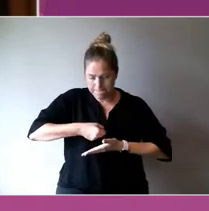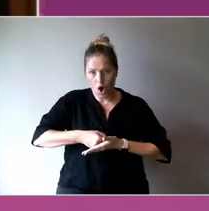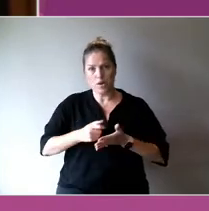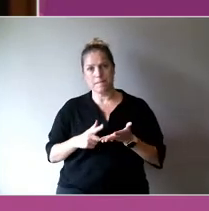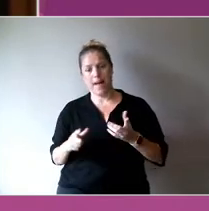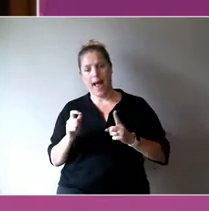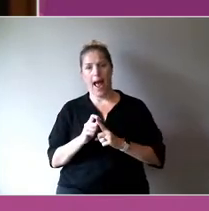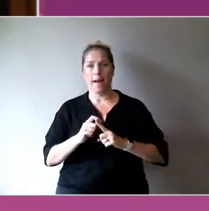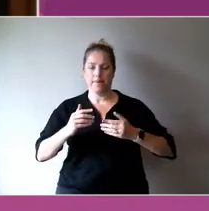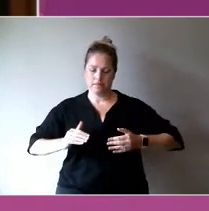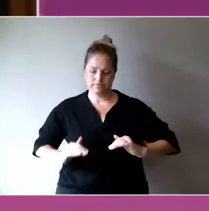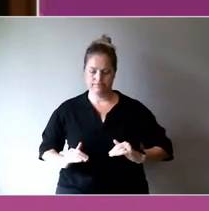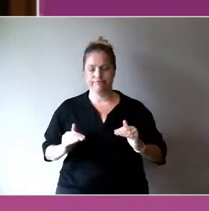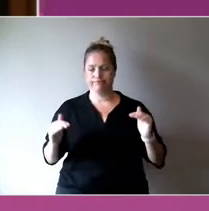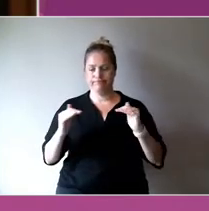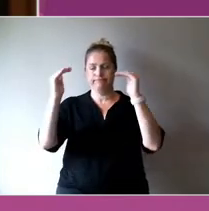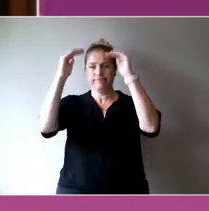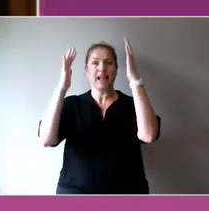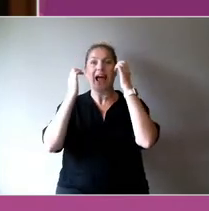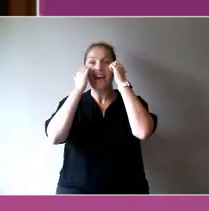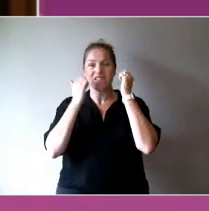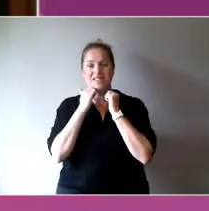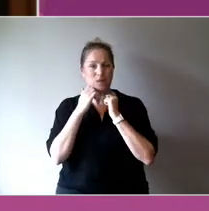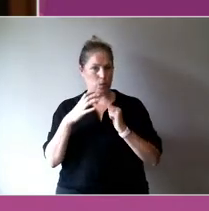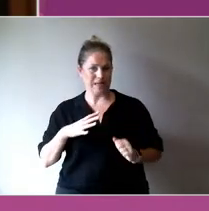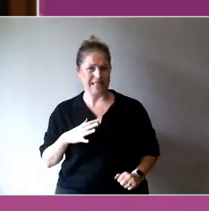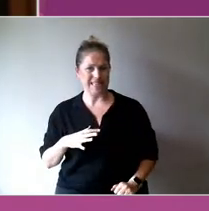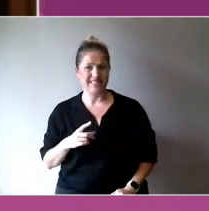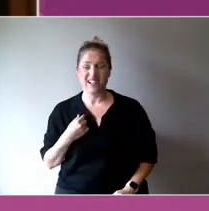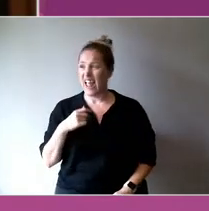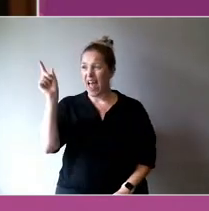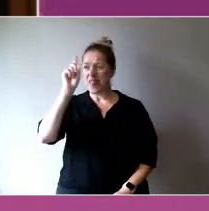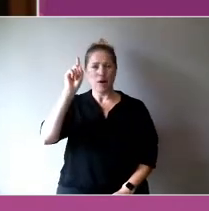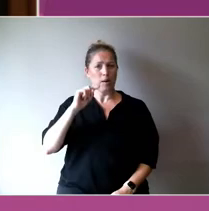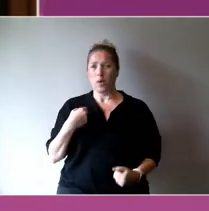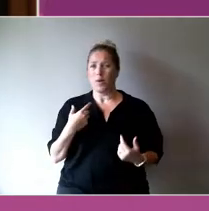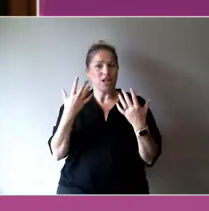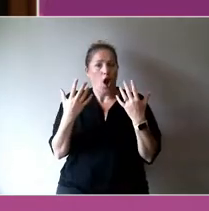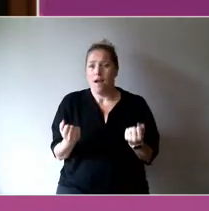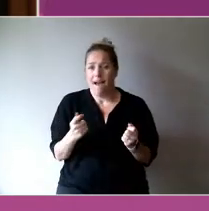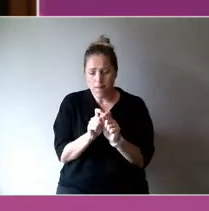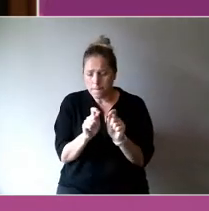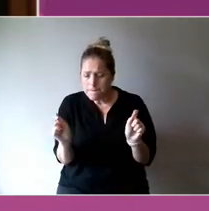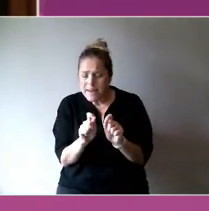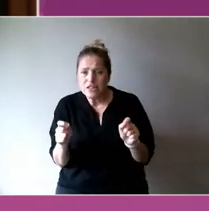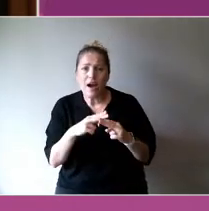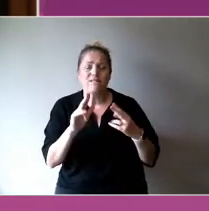We don't necessarily have the measures for community growth that are relevant.